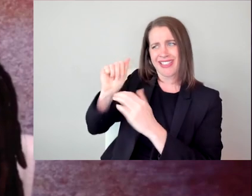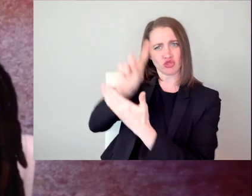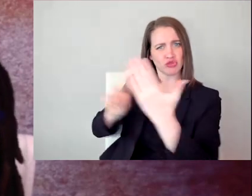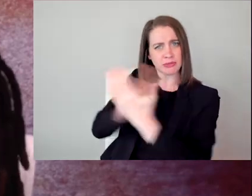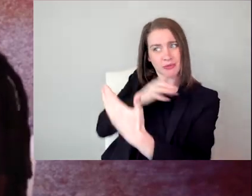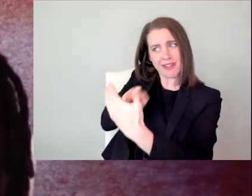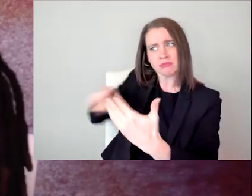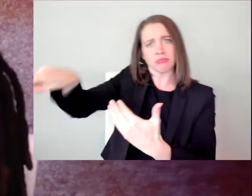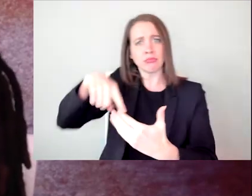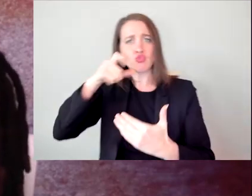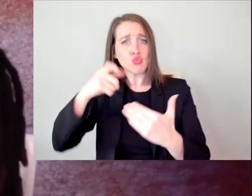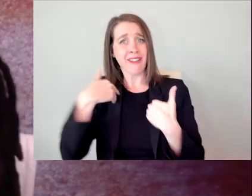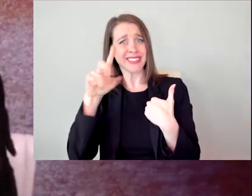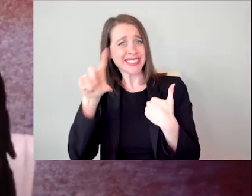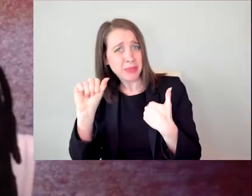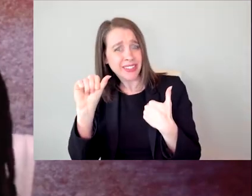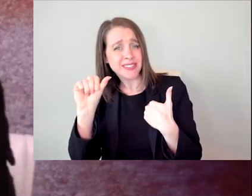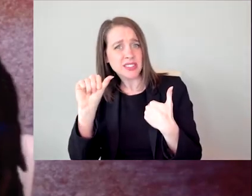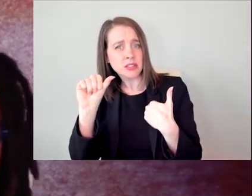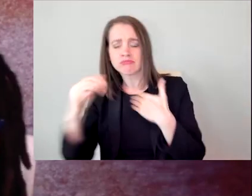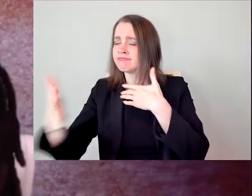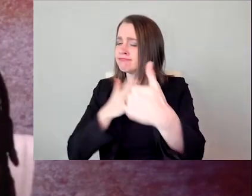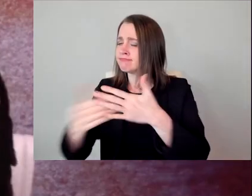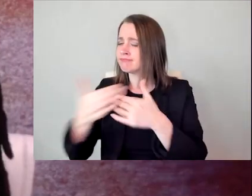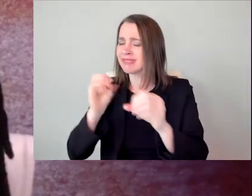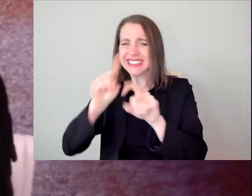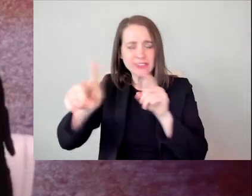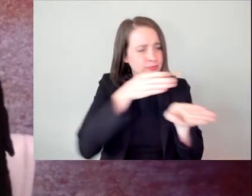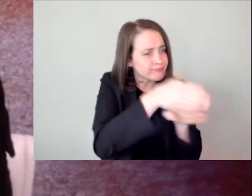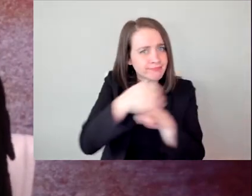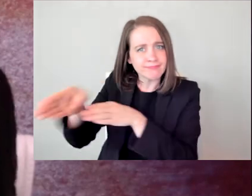against individuals with disabilities in all life areas,